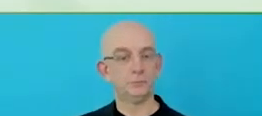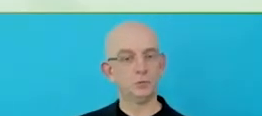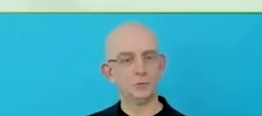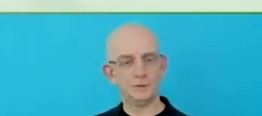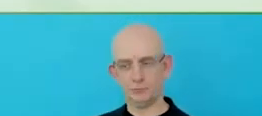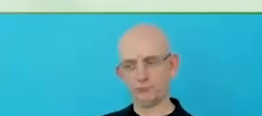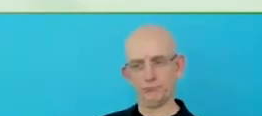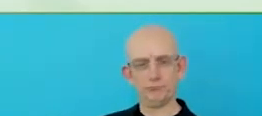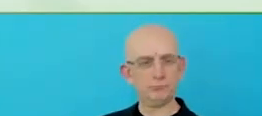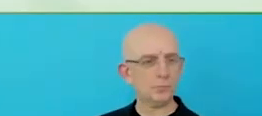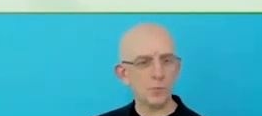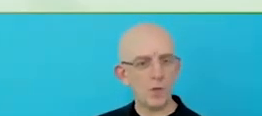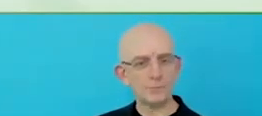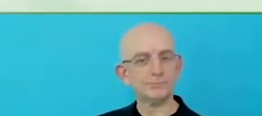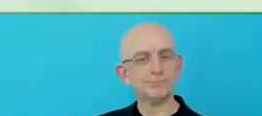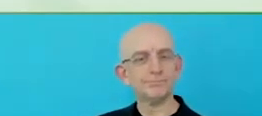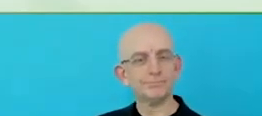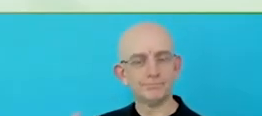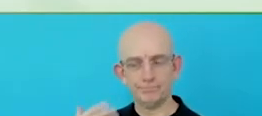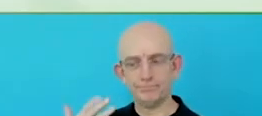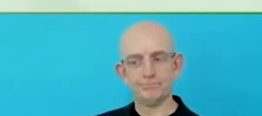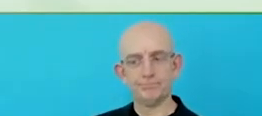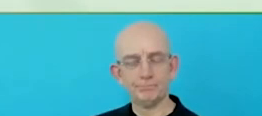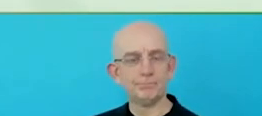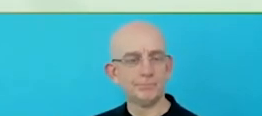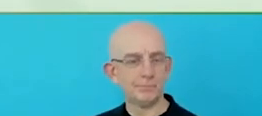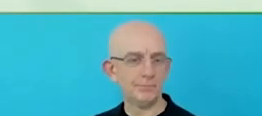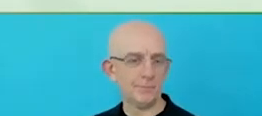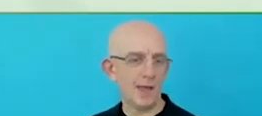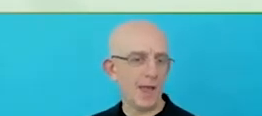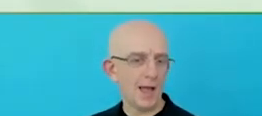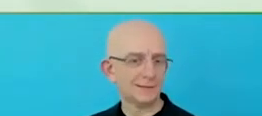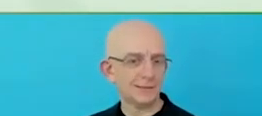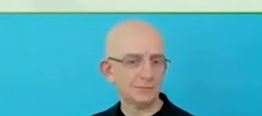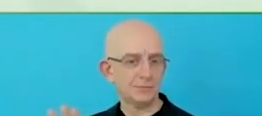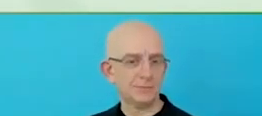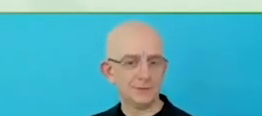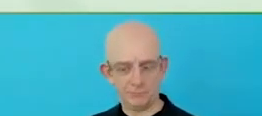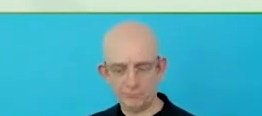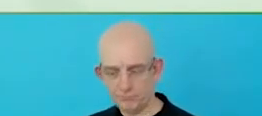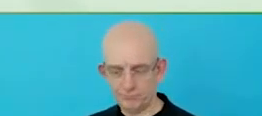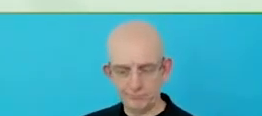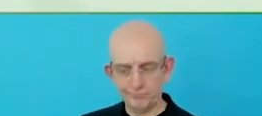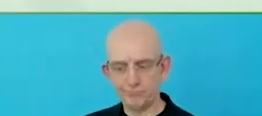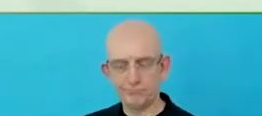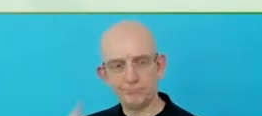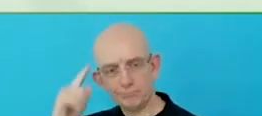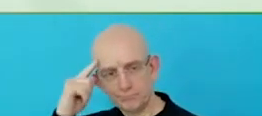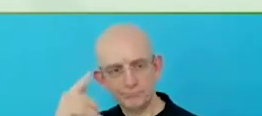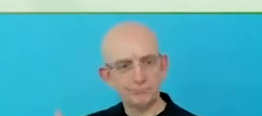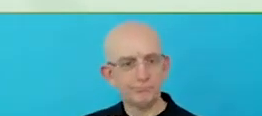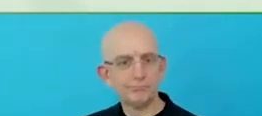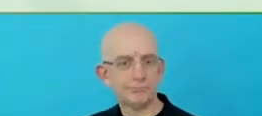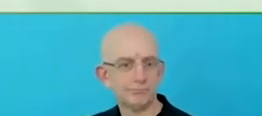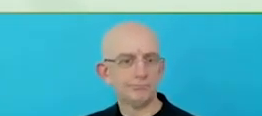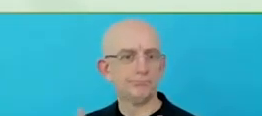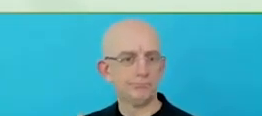To the left, to the right of me, on your screens is international director for McDonald's.